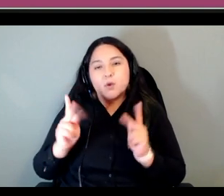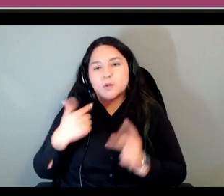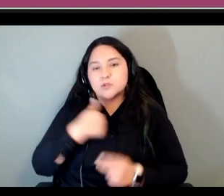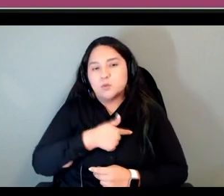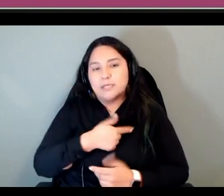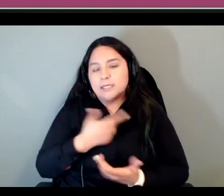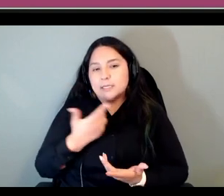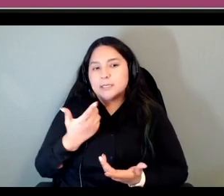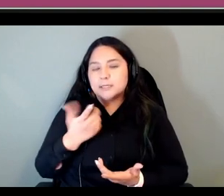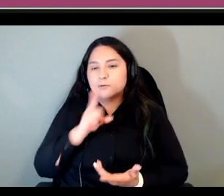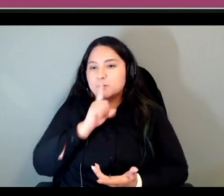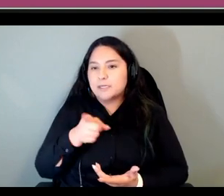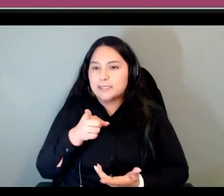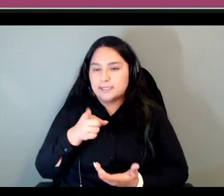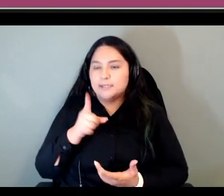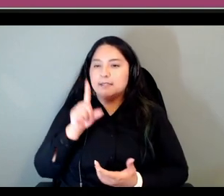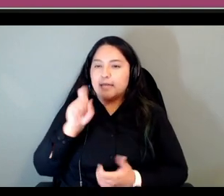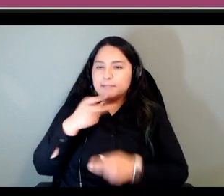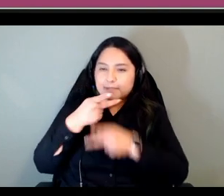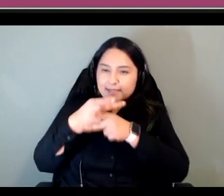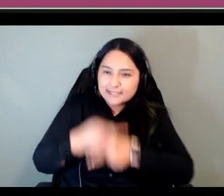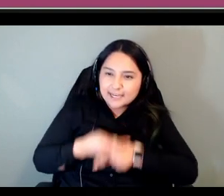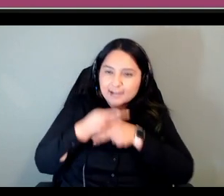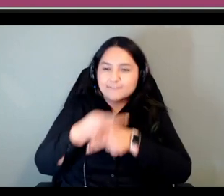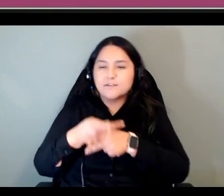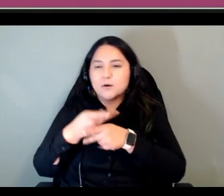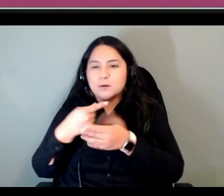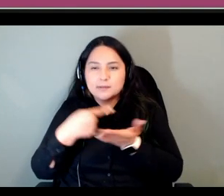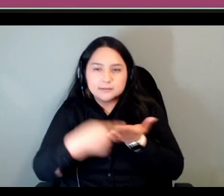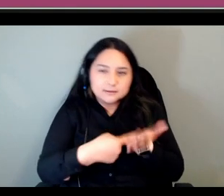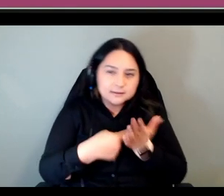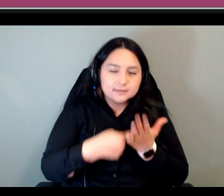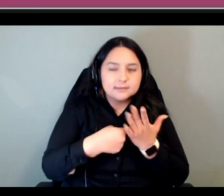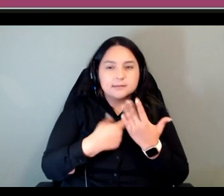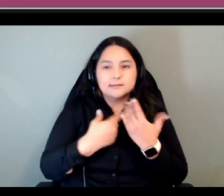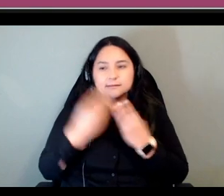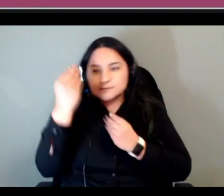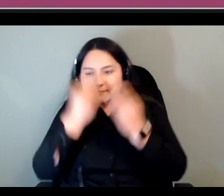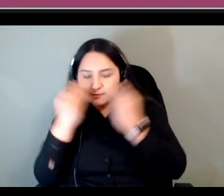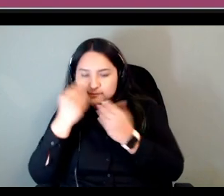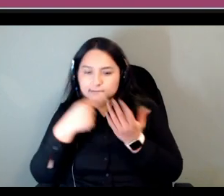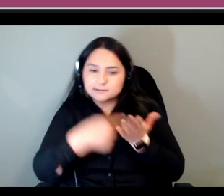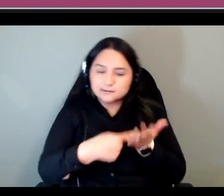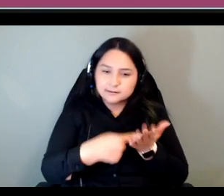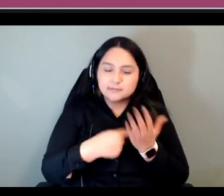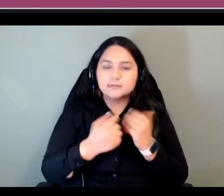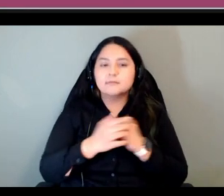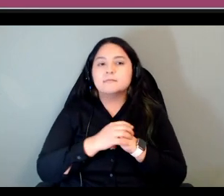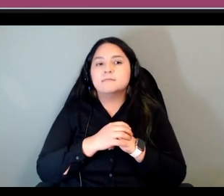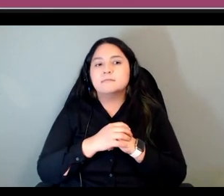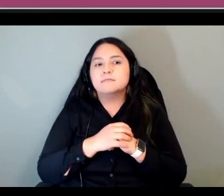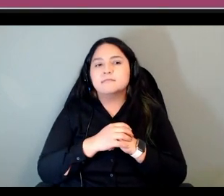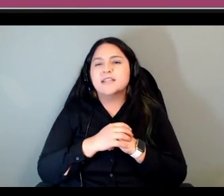with a lot of reflection and discussion um and you know there can be real consequences